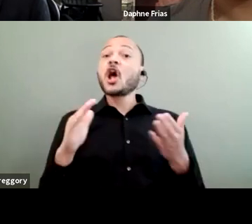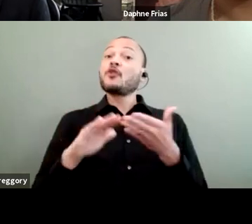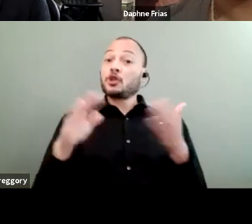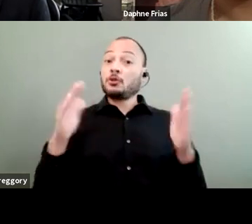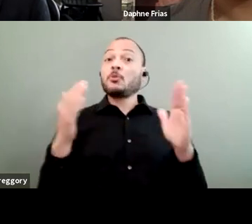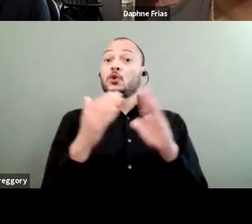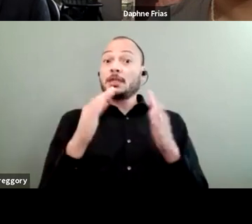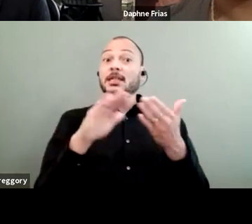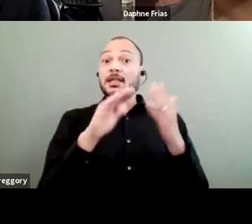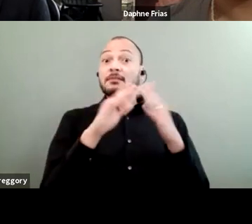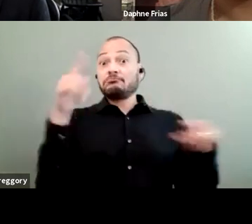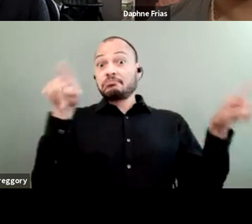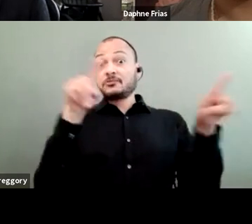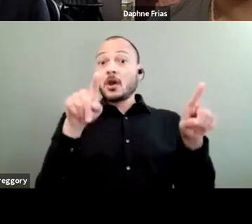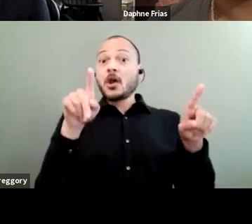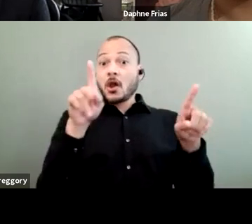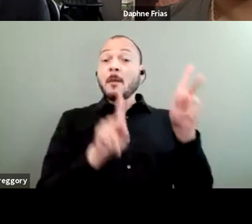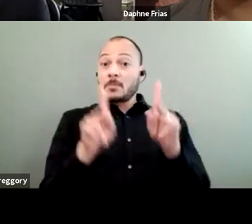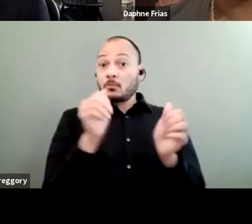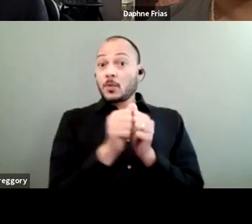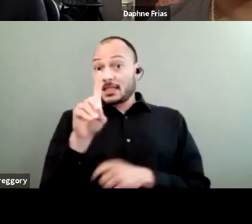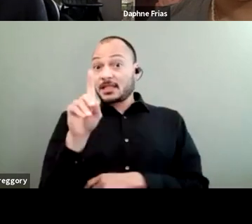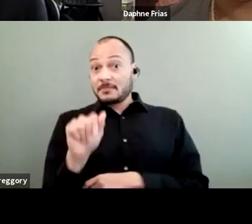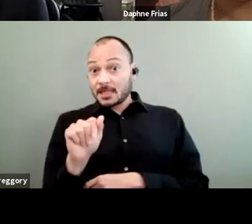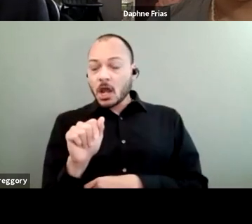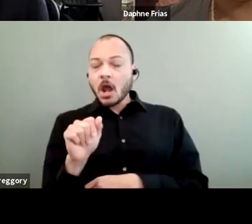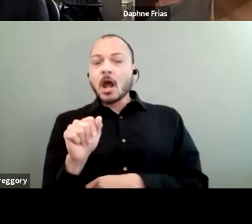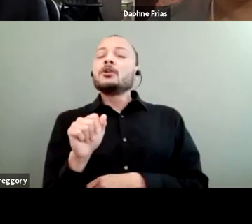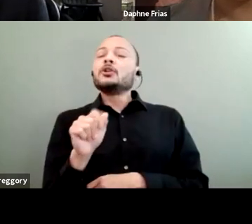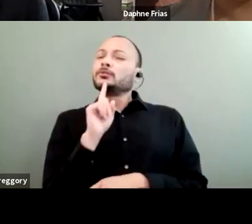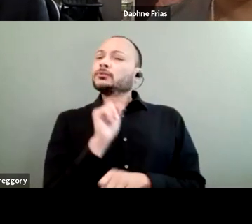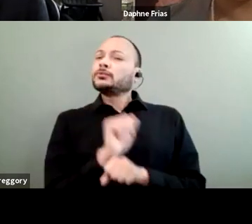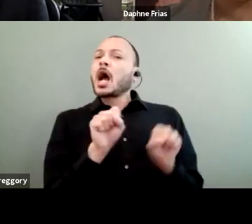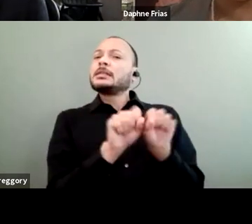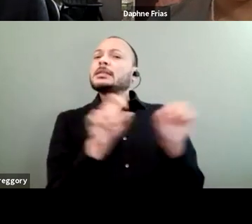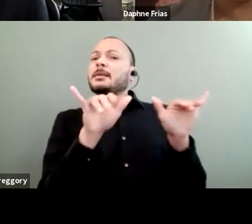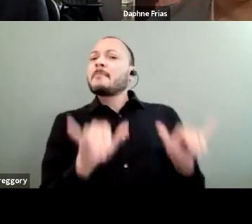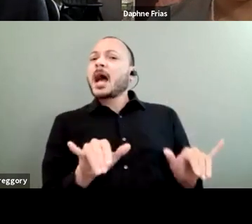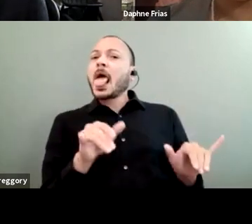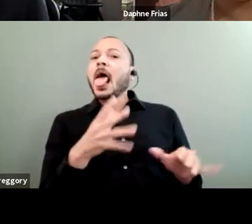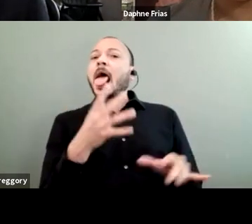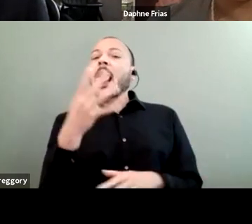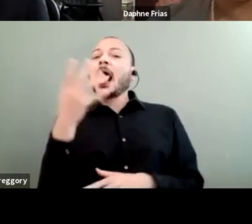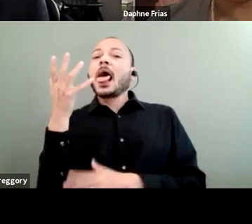with disabilities are systematically left aside or rendered invisible